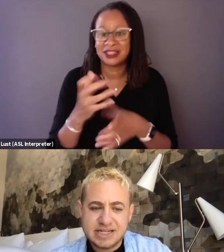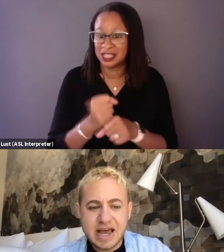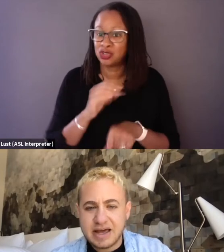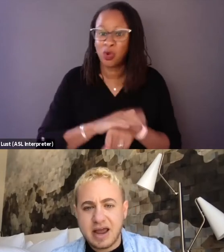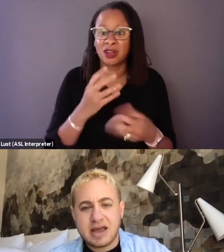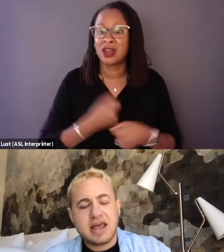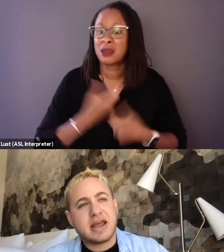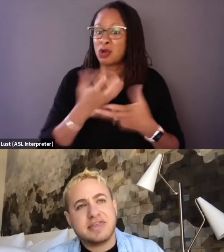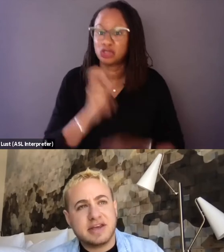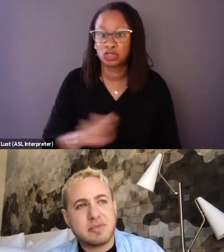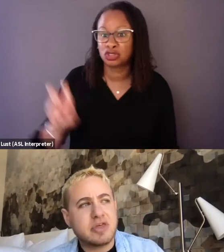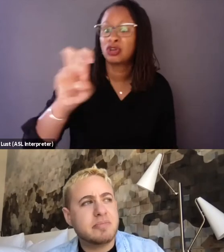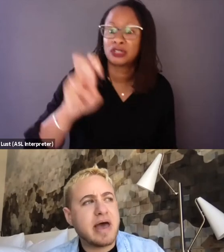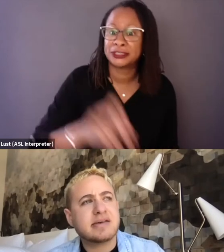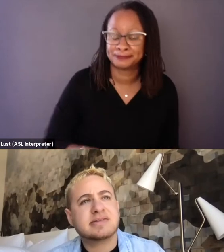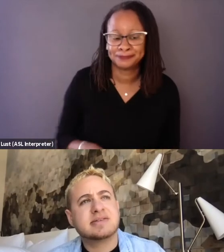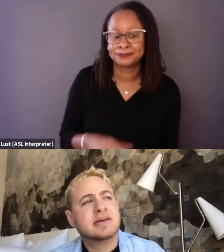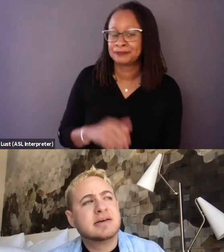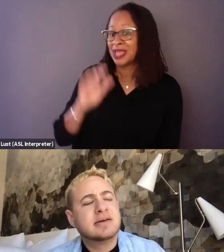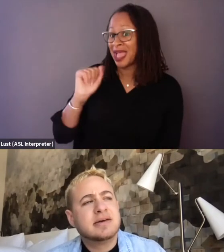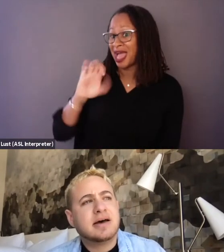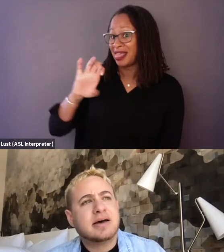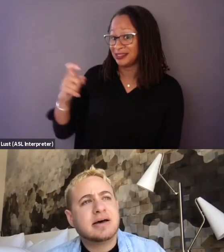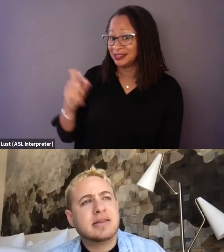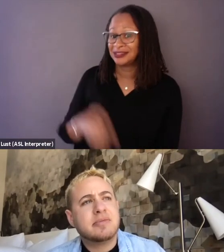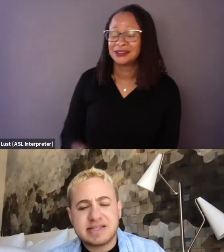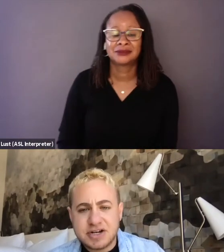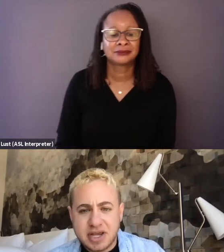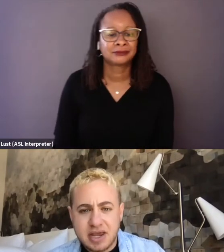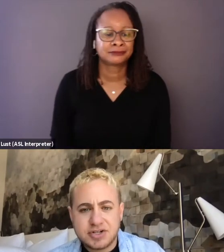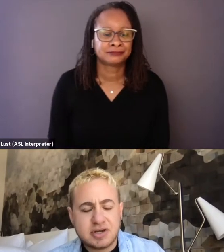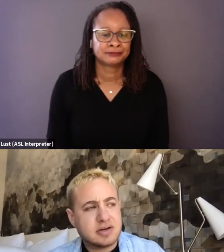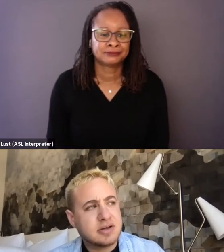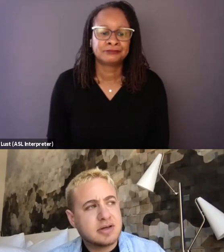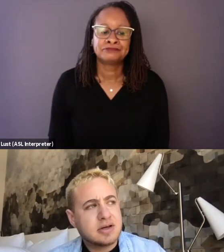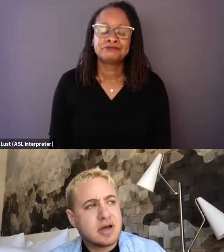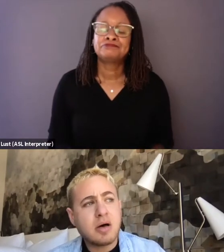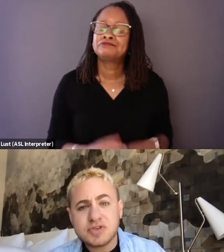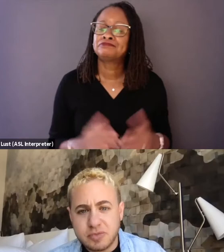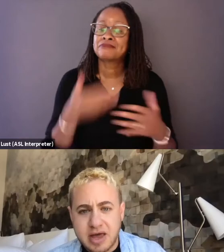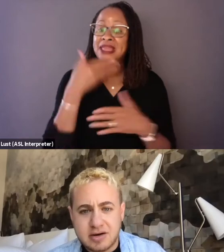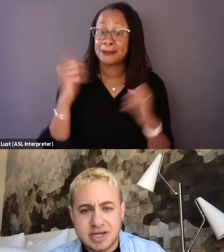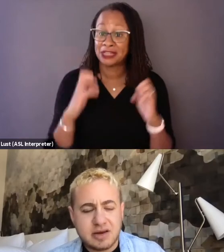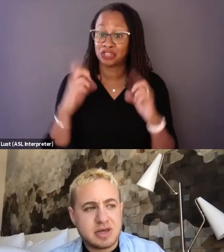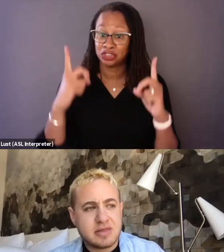Yeah, and I think some of the best, the best education comes from entertainment,